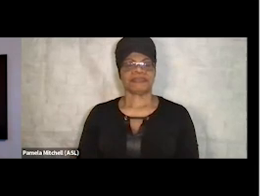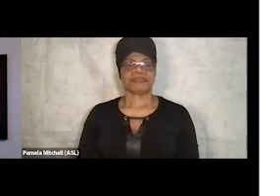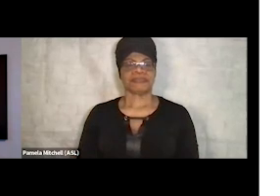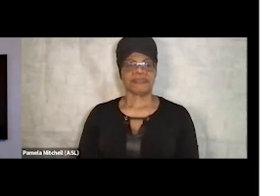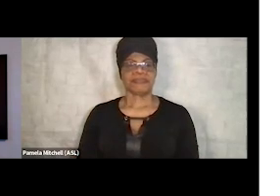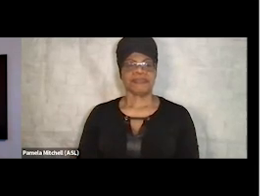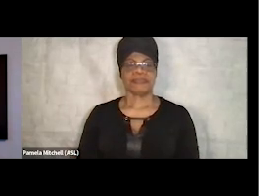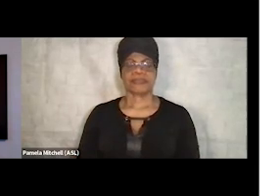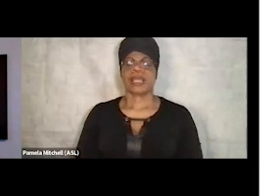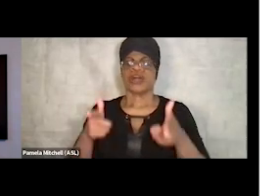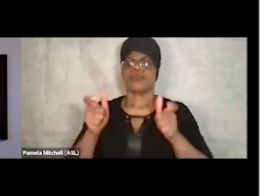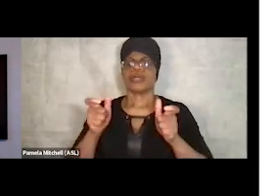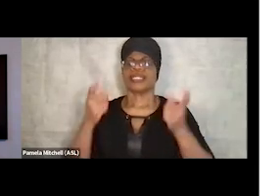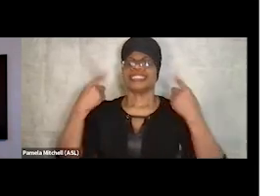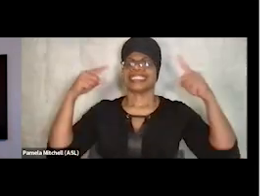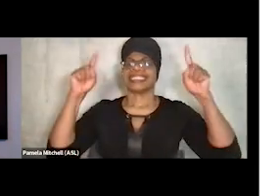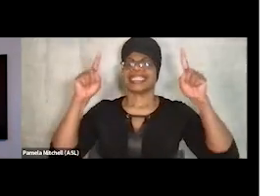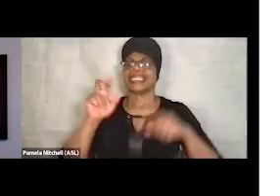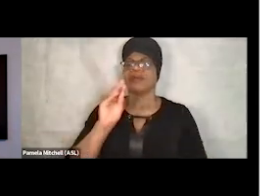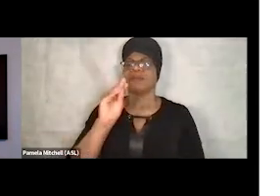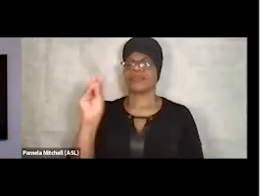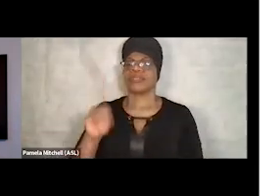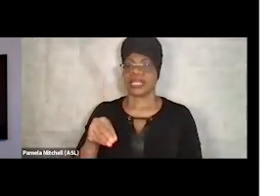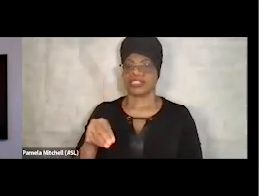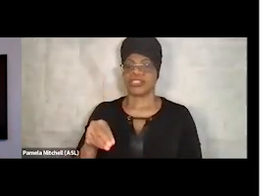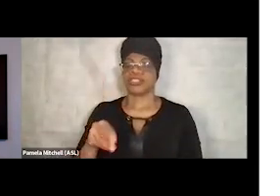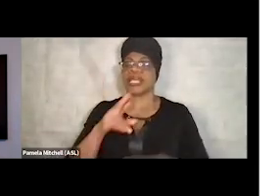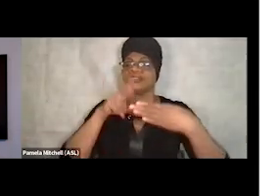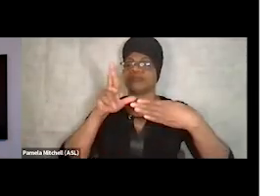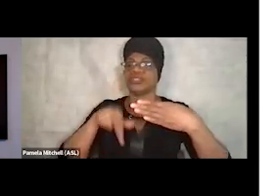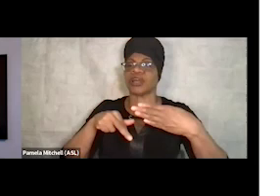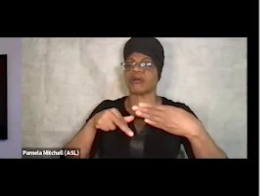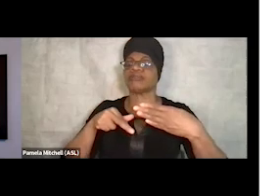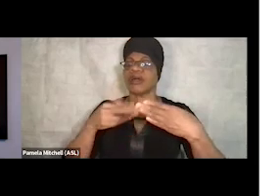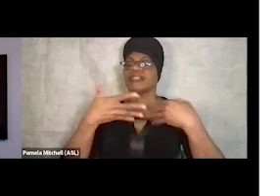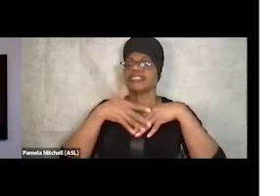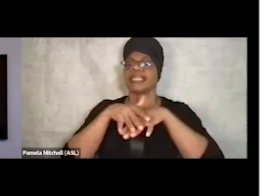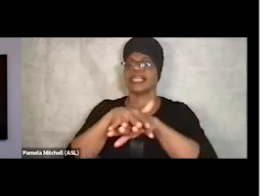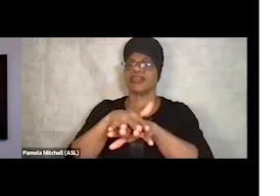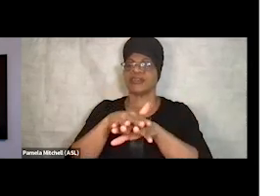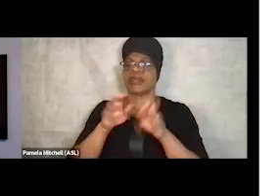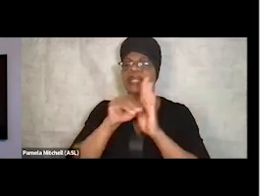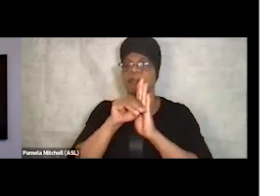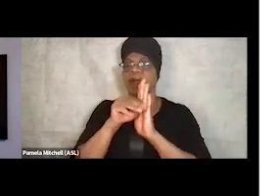Quickly, the success rates. You know, as a result of this integrated model, so having something available to the client there where he,